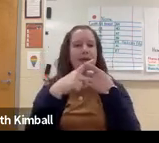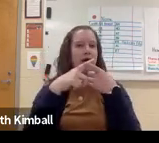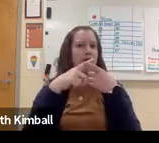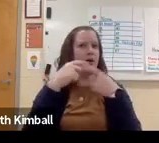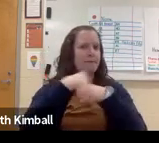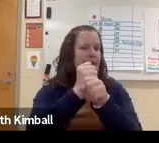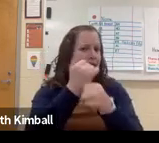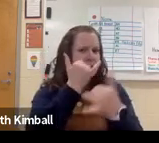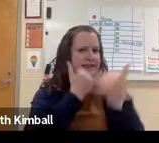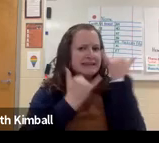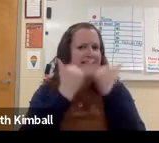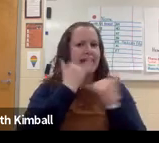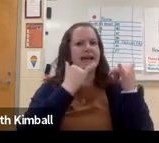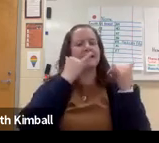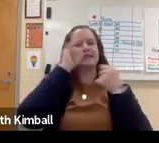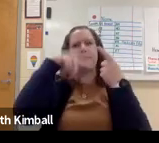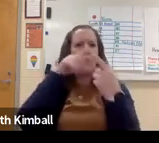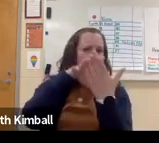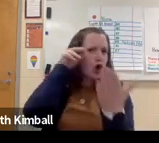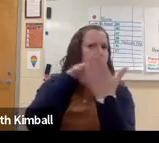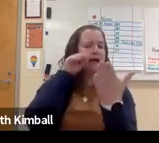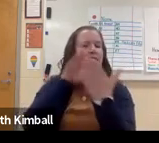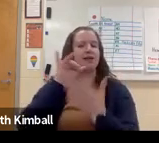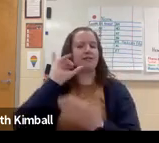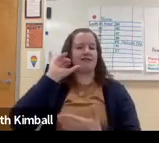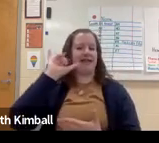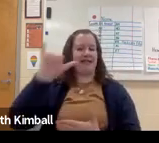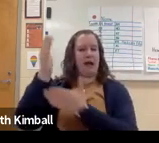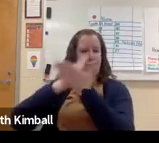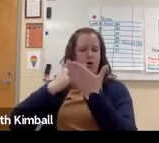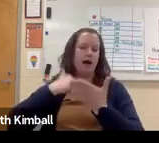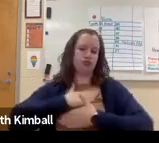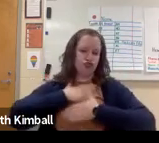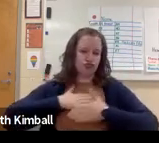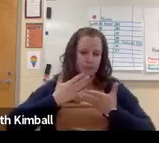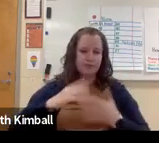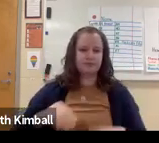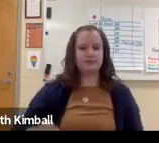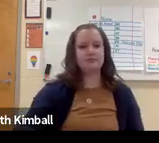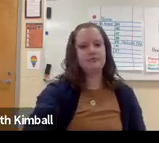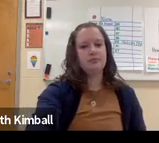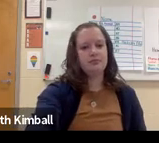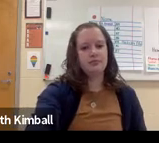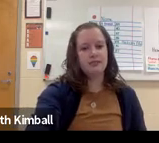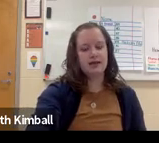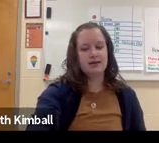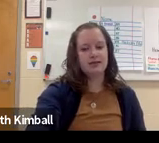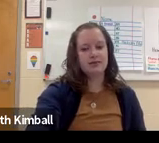It's more about playing around, making mistakes, and learning. And that is really the piece that I enjoy.